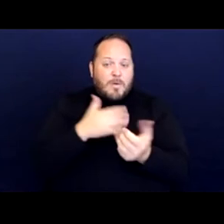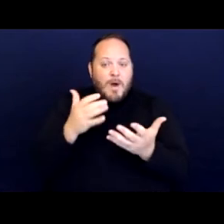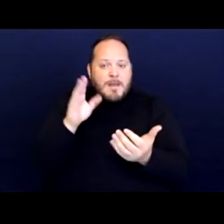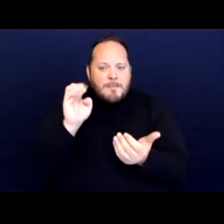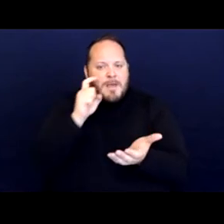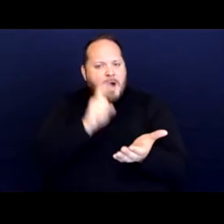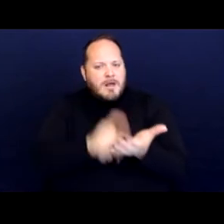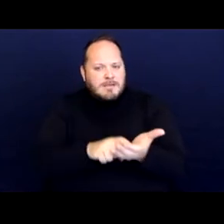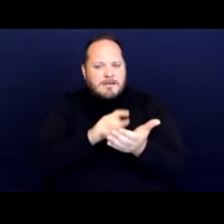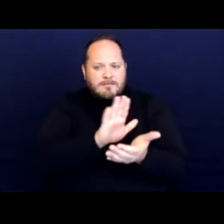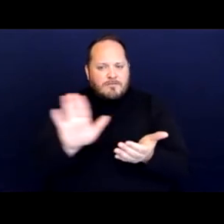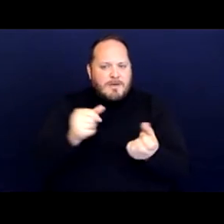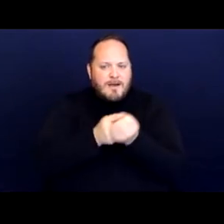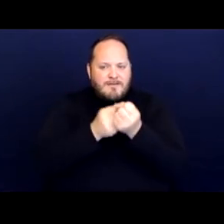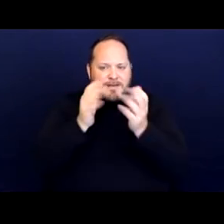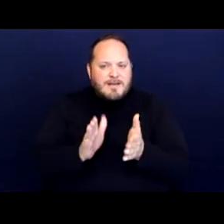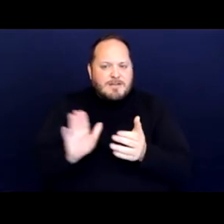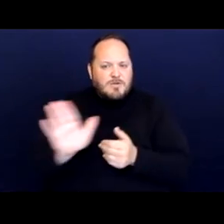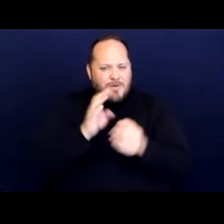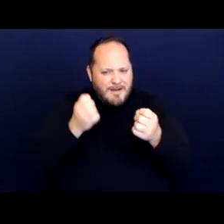especially on this call in this area.